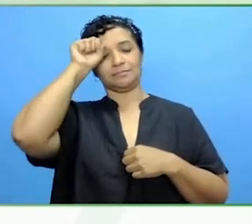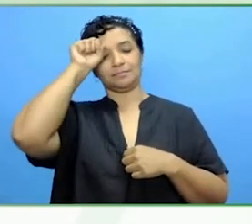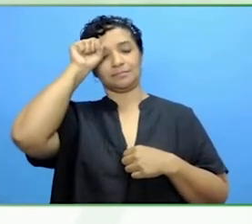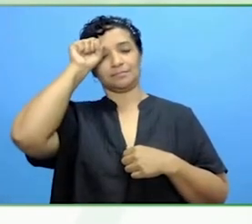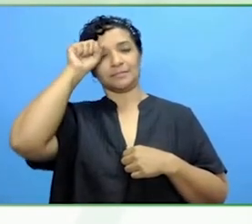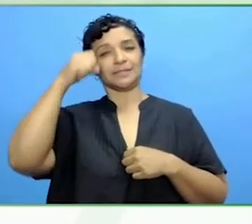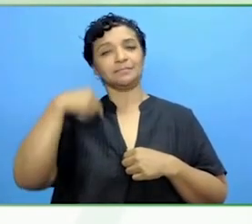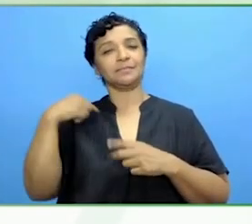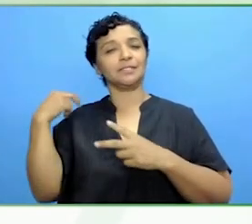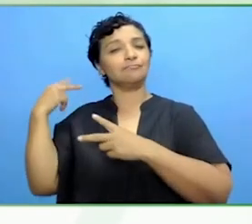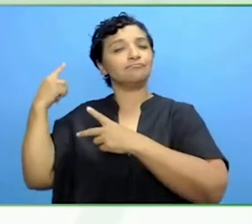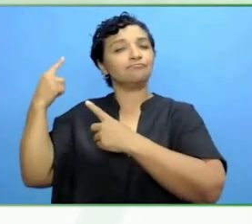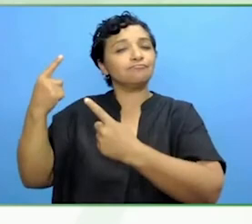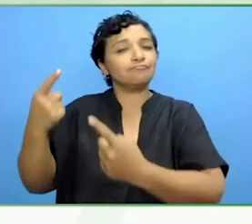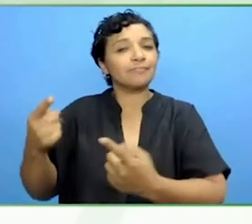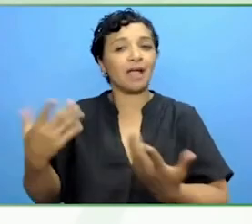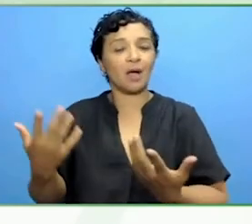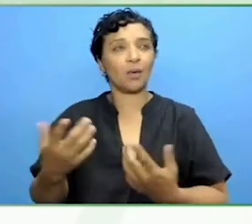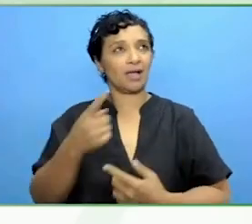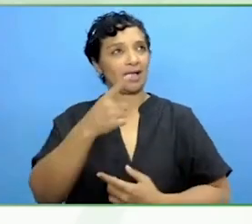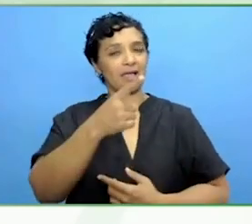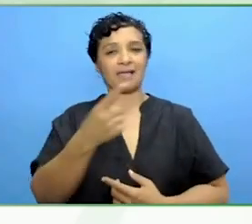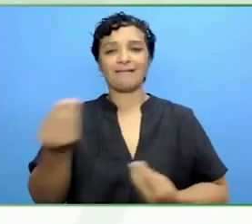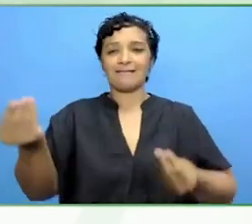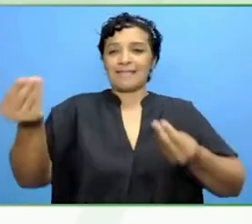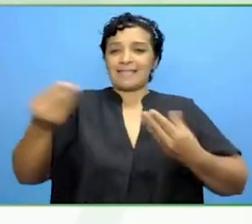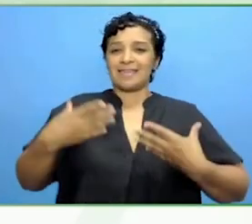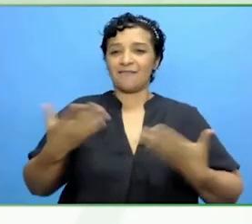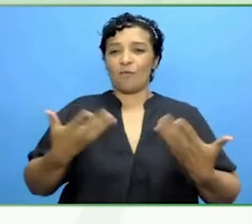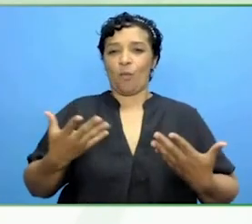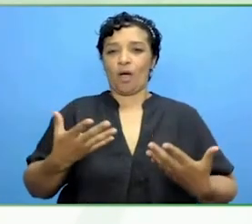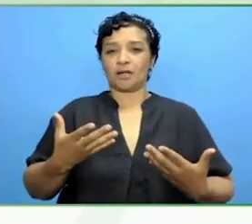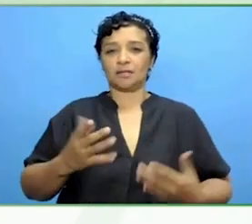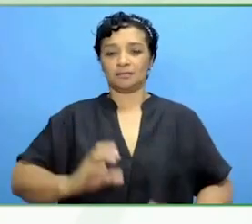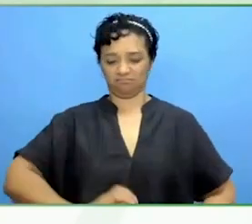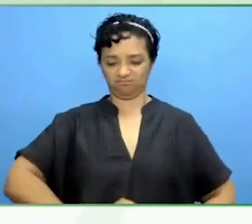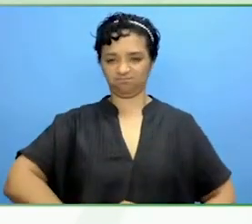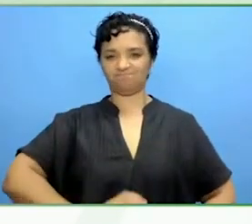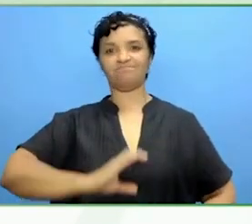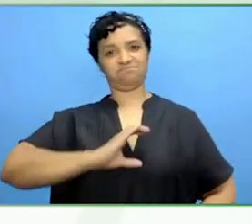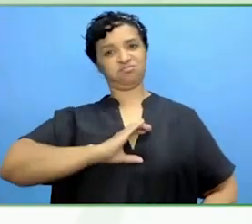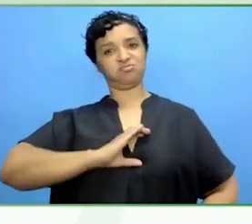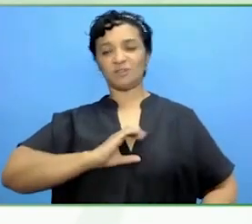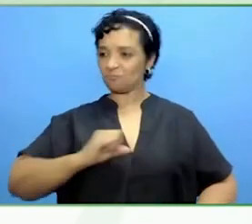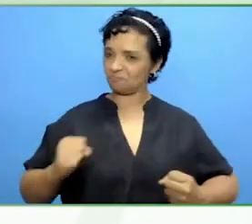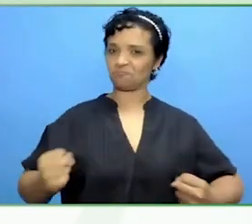filled me with confidence and the level of encouragement, self belief,